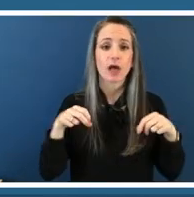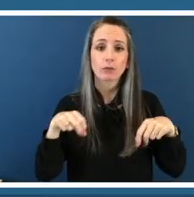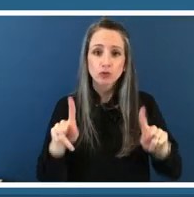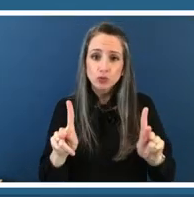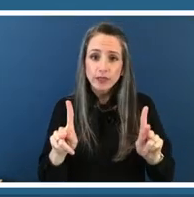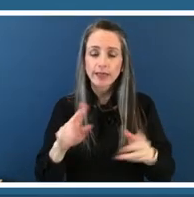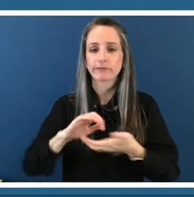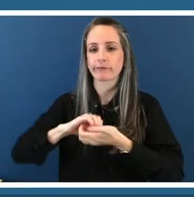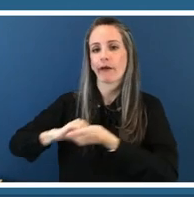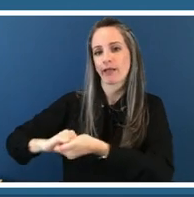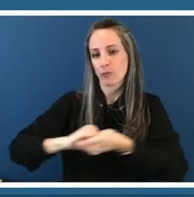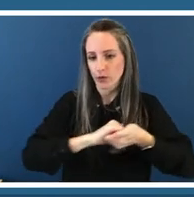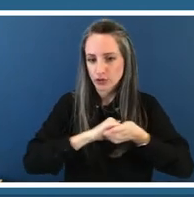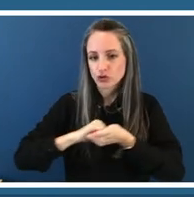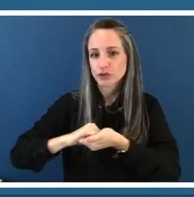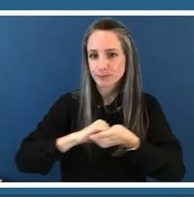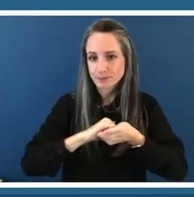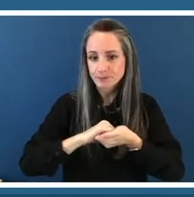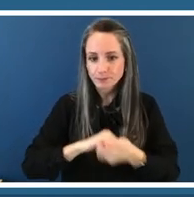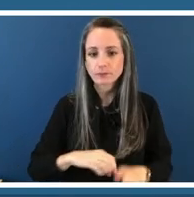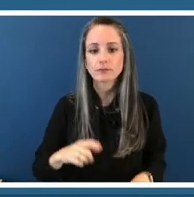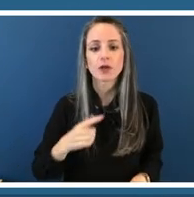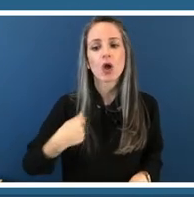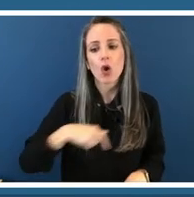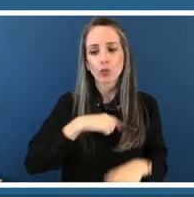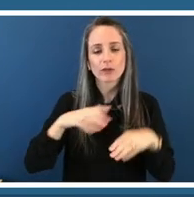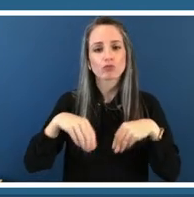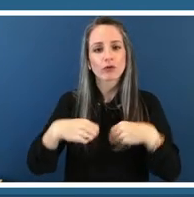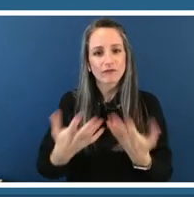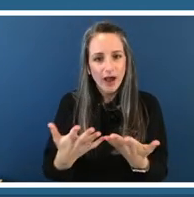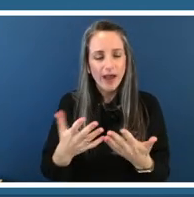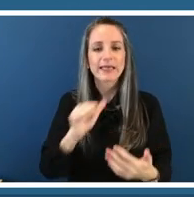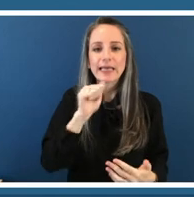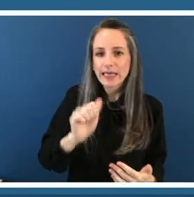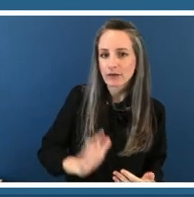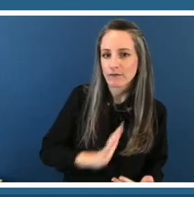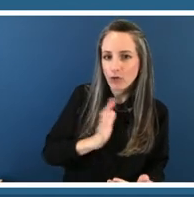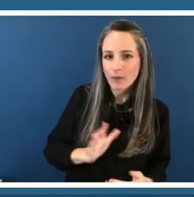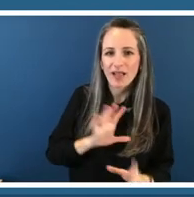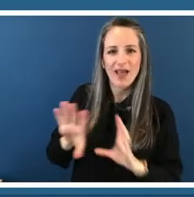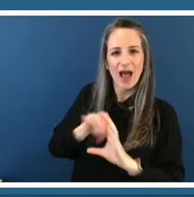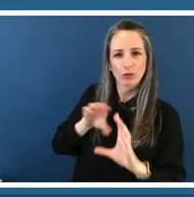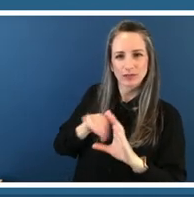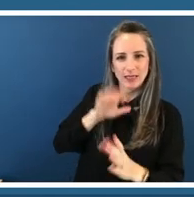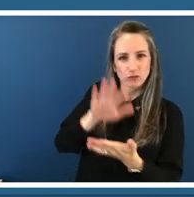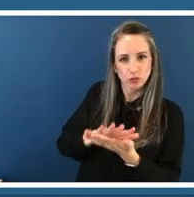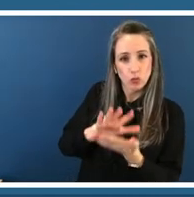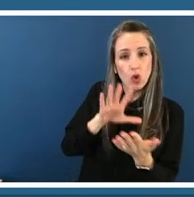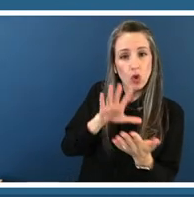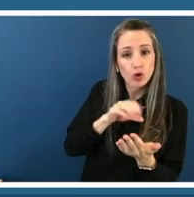so we provide an informal out-of-school learning environment for teens that's